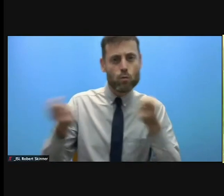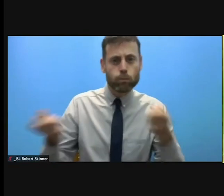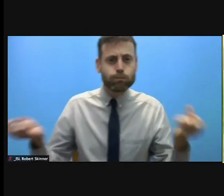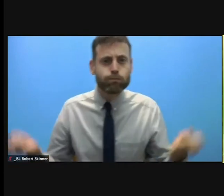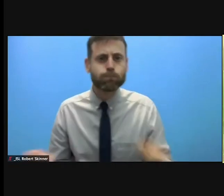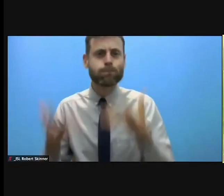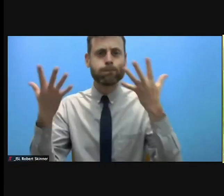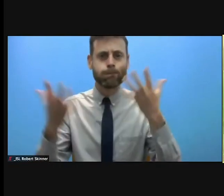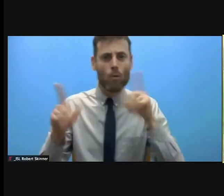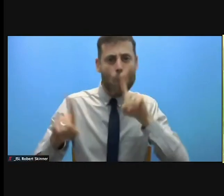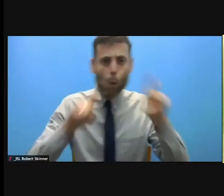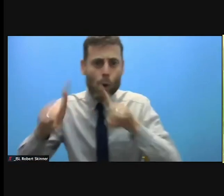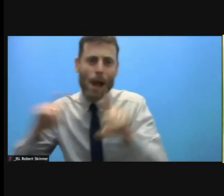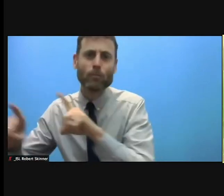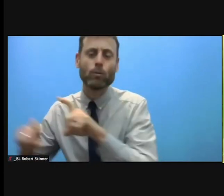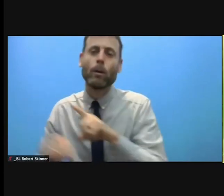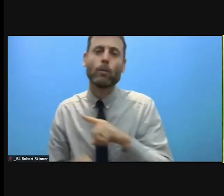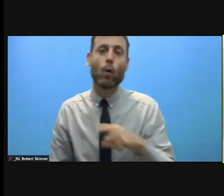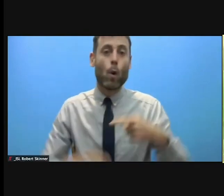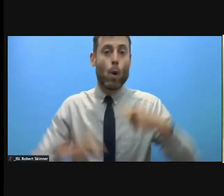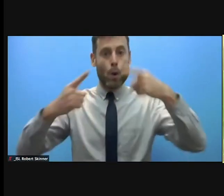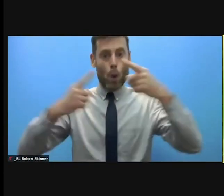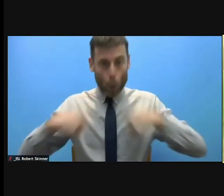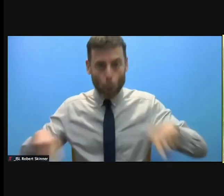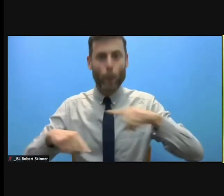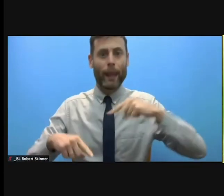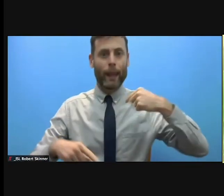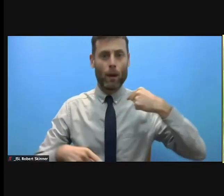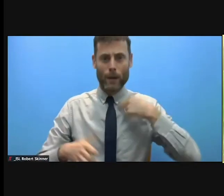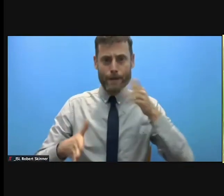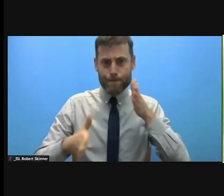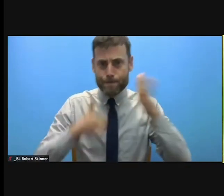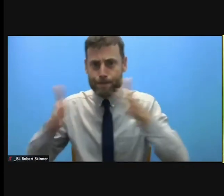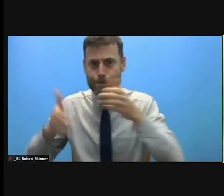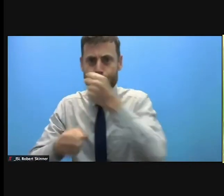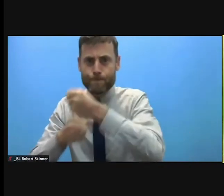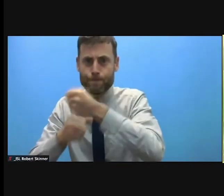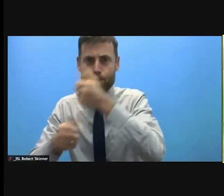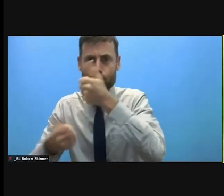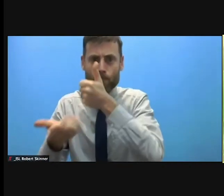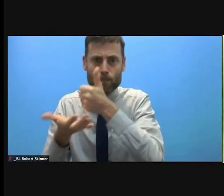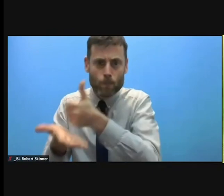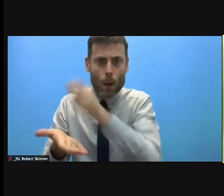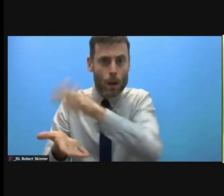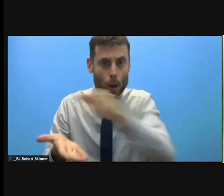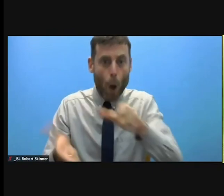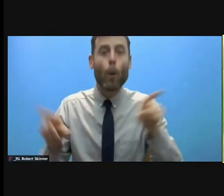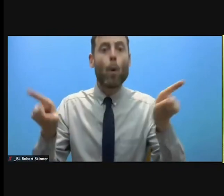we're here as humanitarian actors on the ground. We're here also as member states. We need to